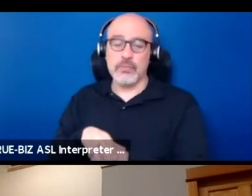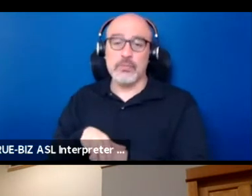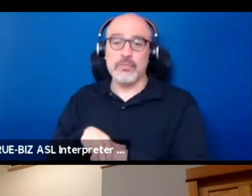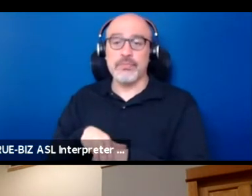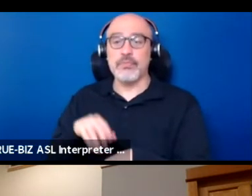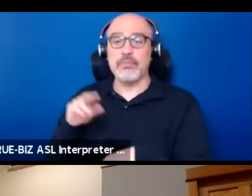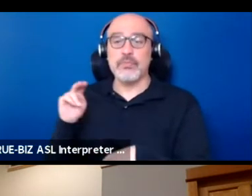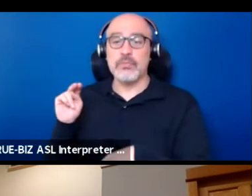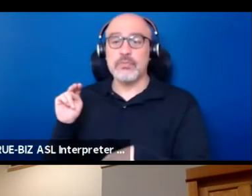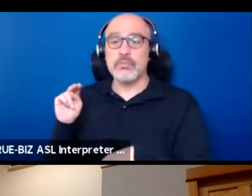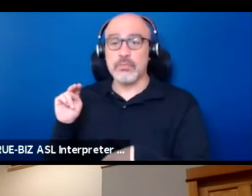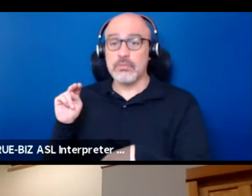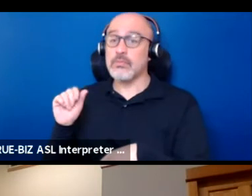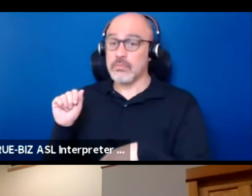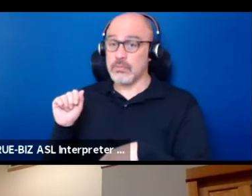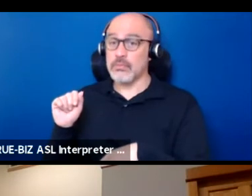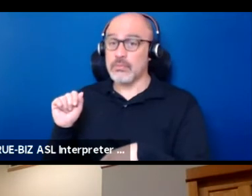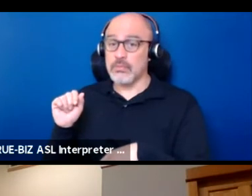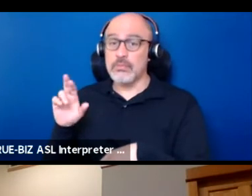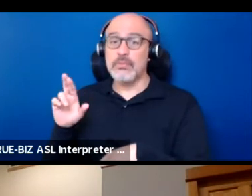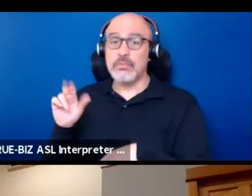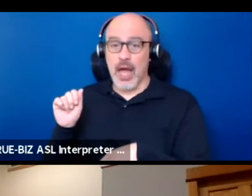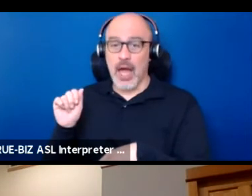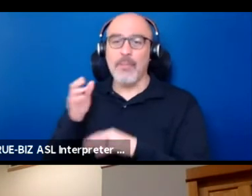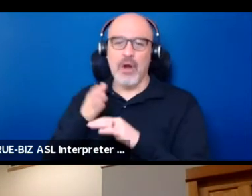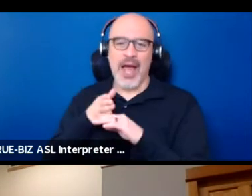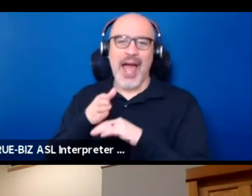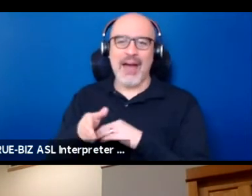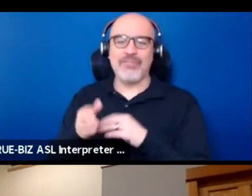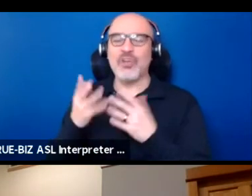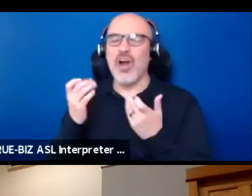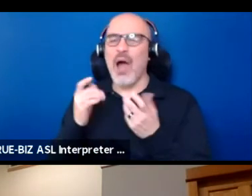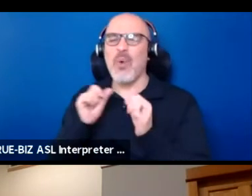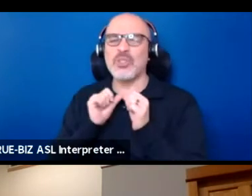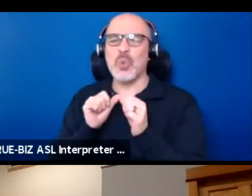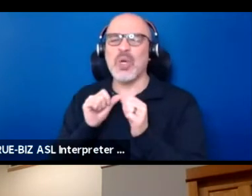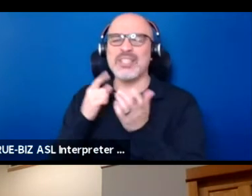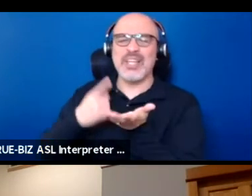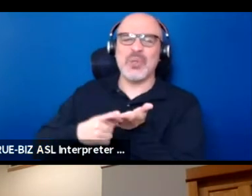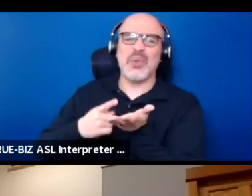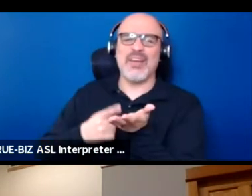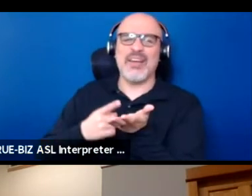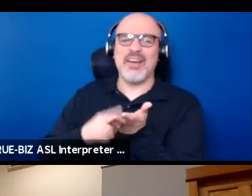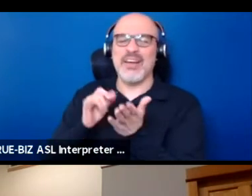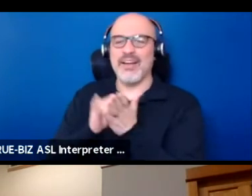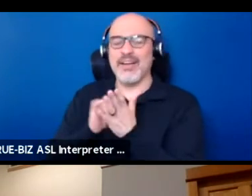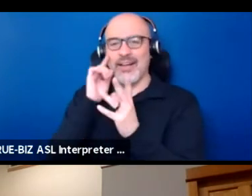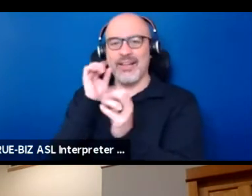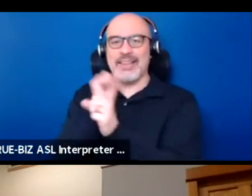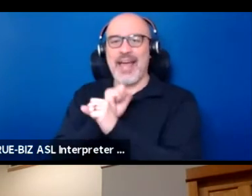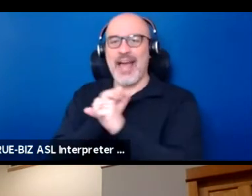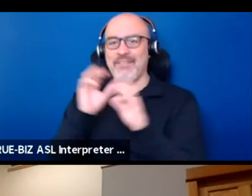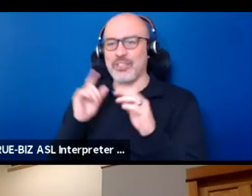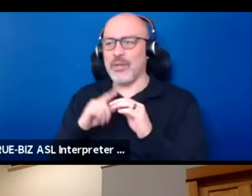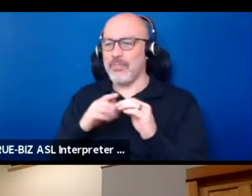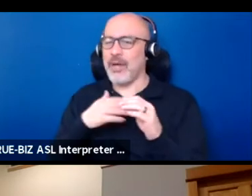We can get to the questions afterwards. I'd love to continue this fishing. But yes, I'm on it. Thank you, Neemah.